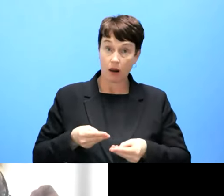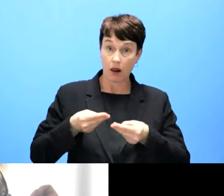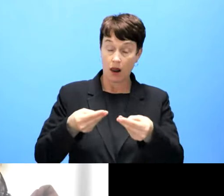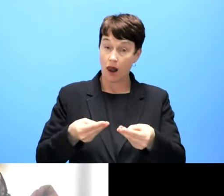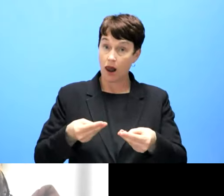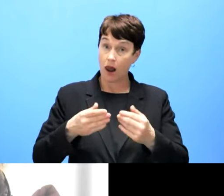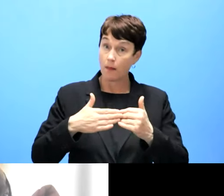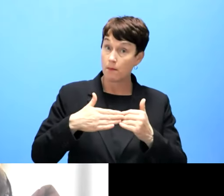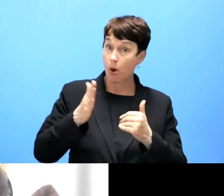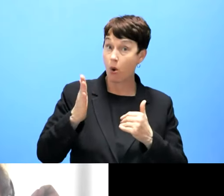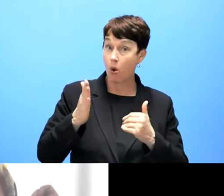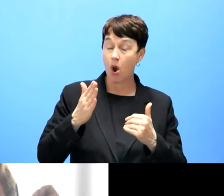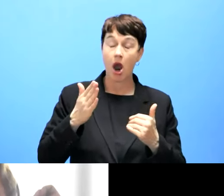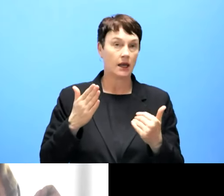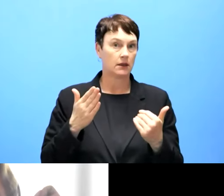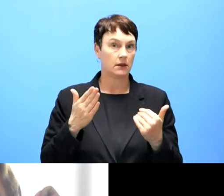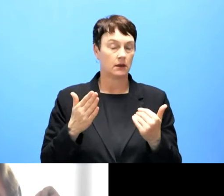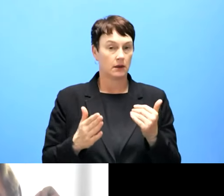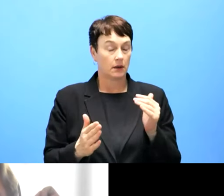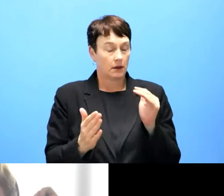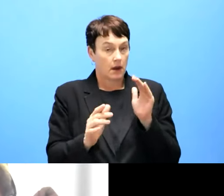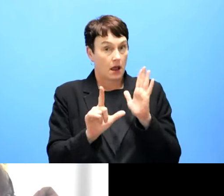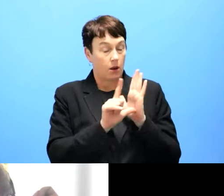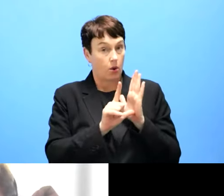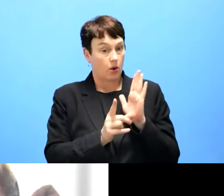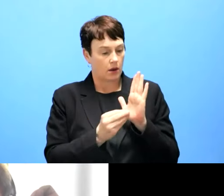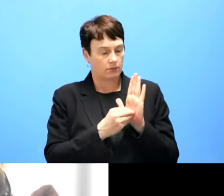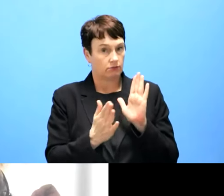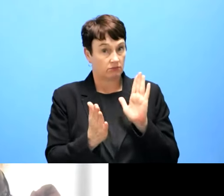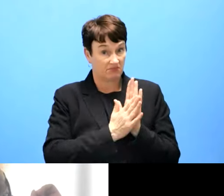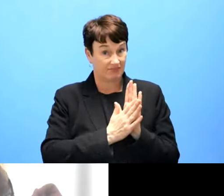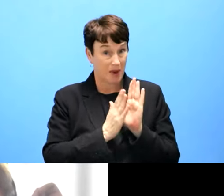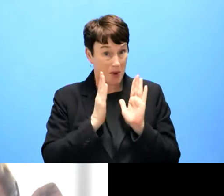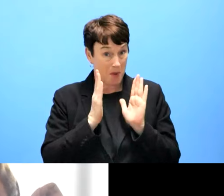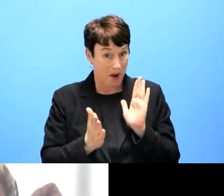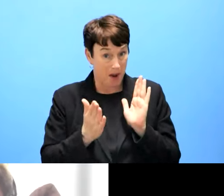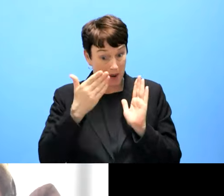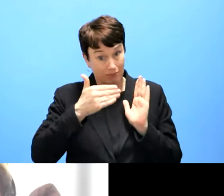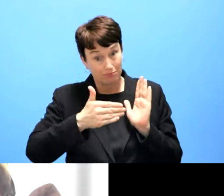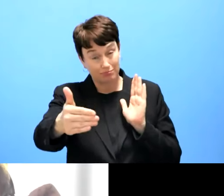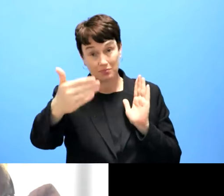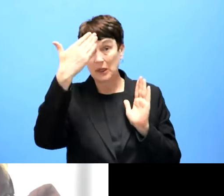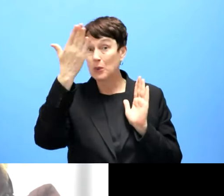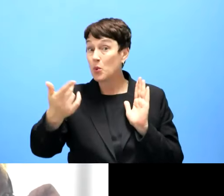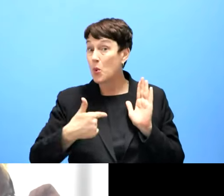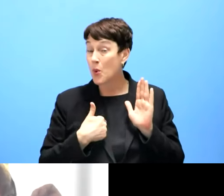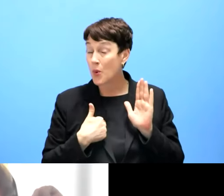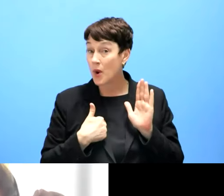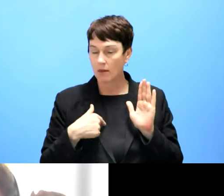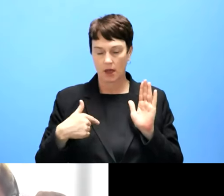I don't know, but to us, in Germany, it makes complete sense to say, above the failures,